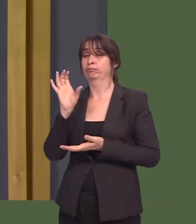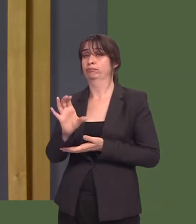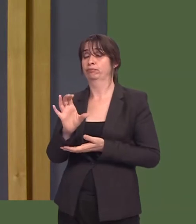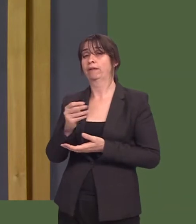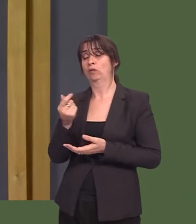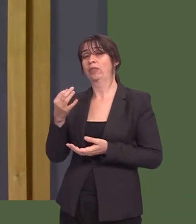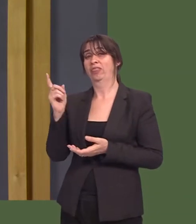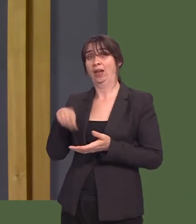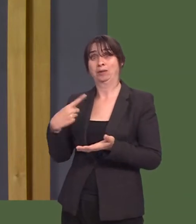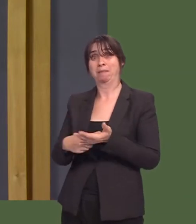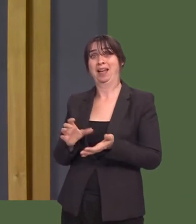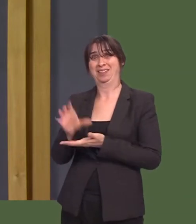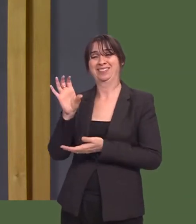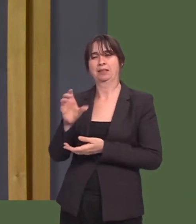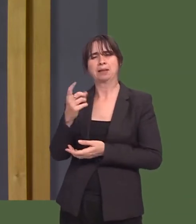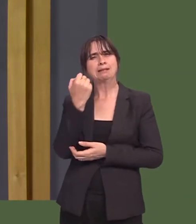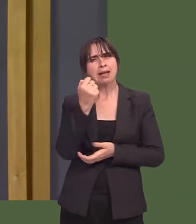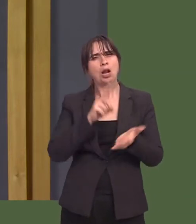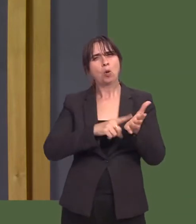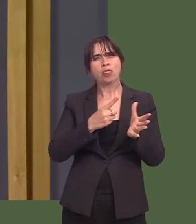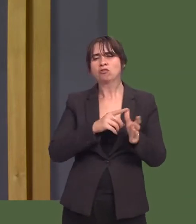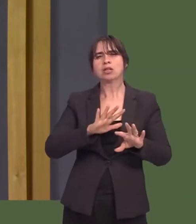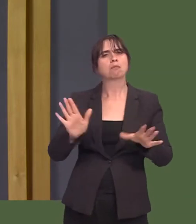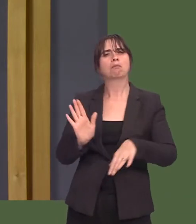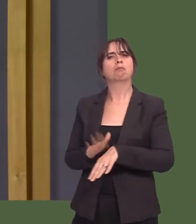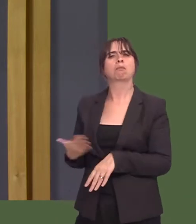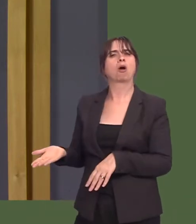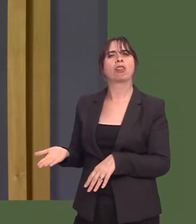however 10 local authorities just havenít bothered taking up the funding.